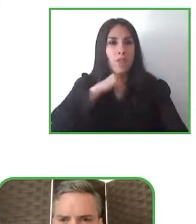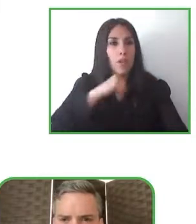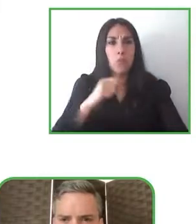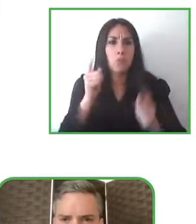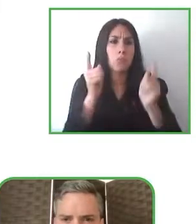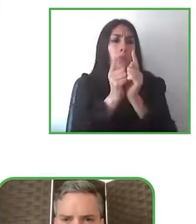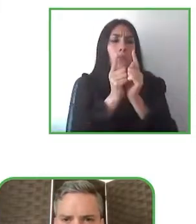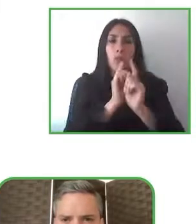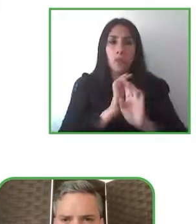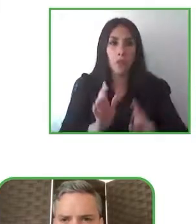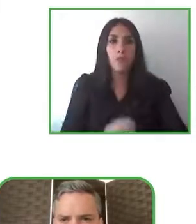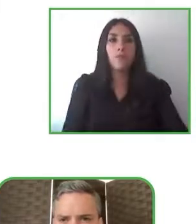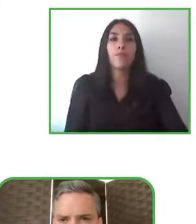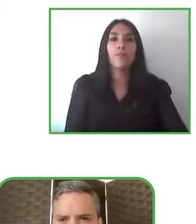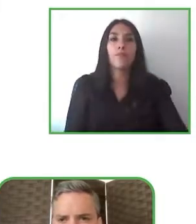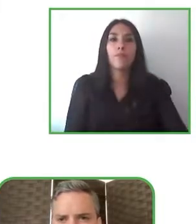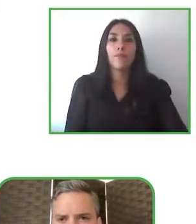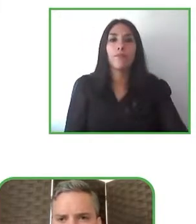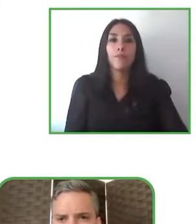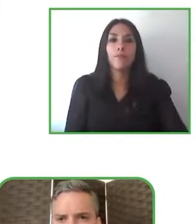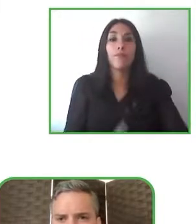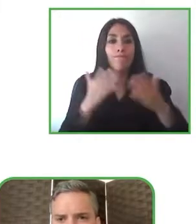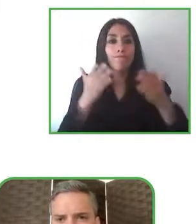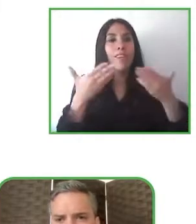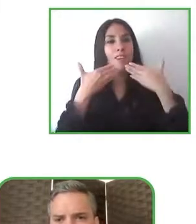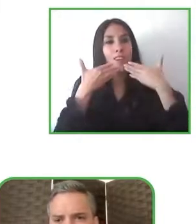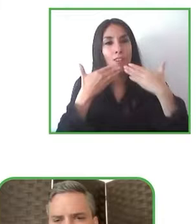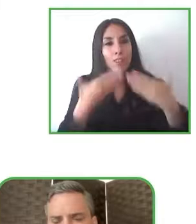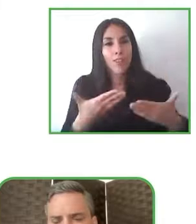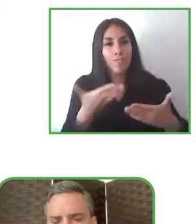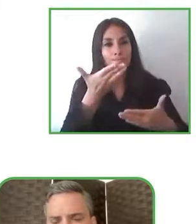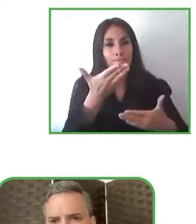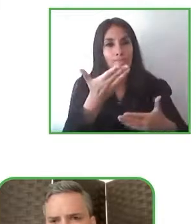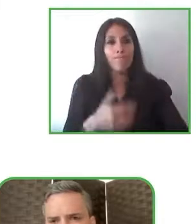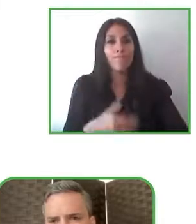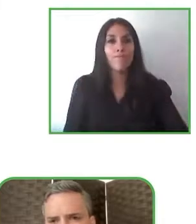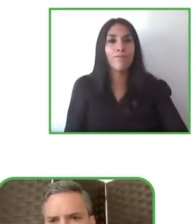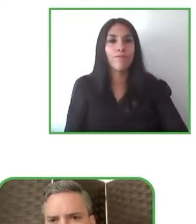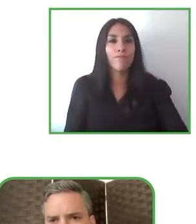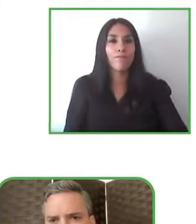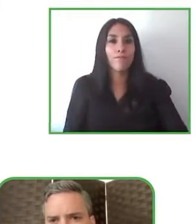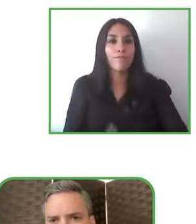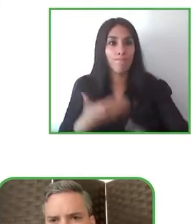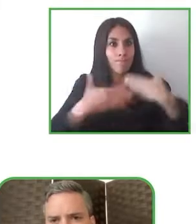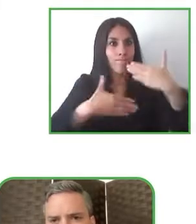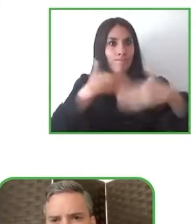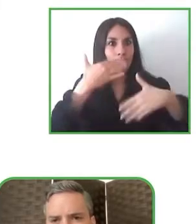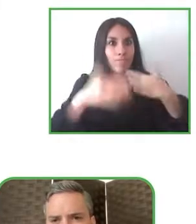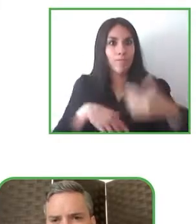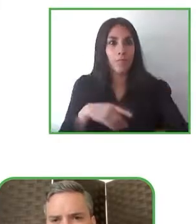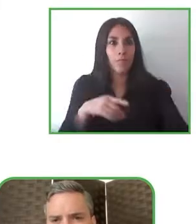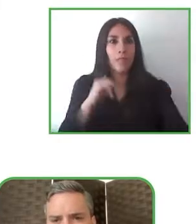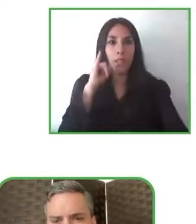Thank you so much for being an entrepreneur and for continue progressing.